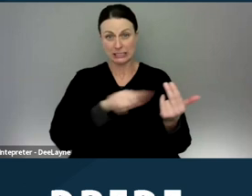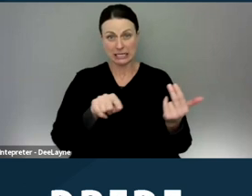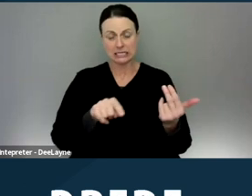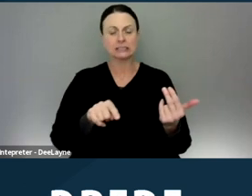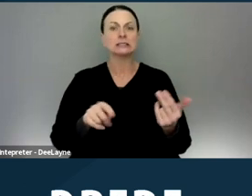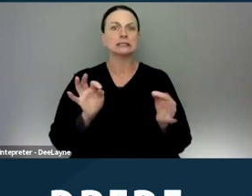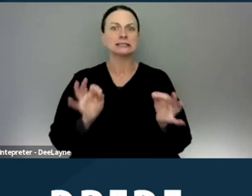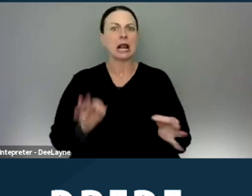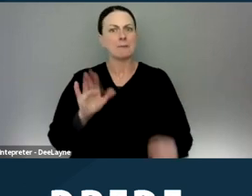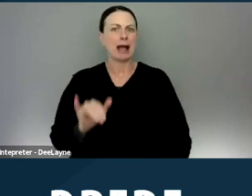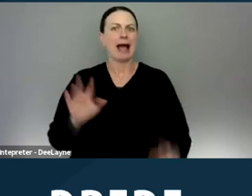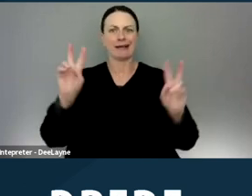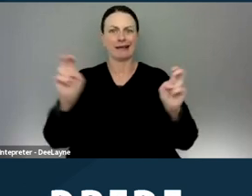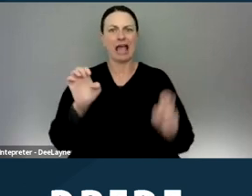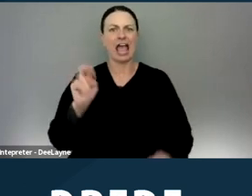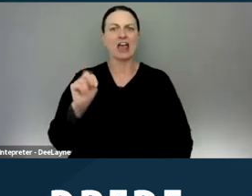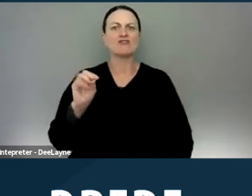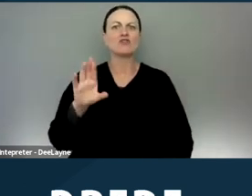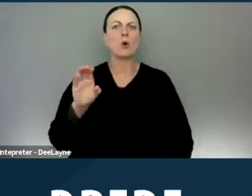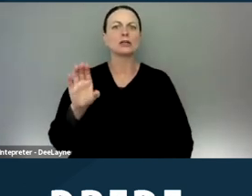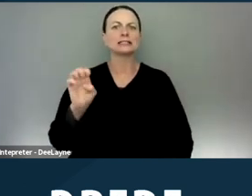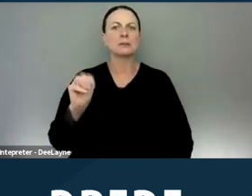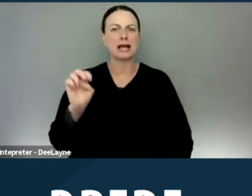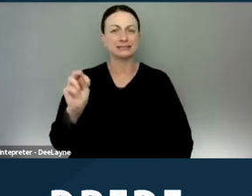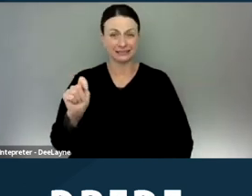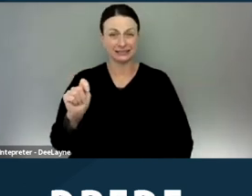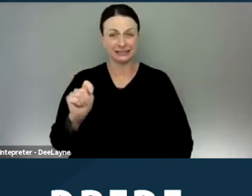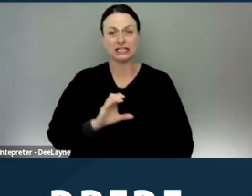And I understand from people at CRD that to mean